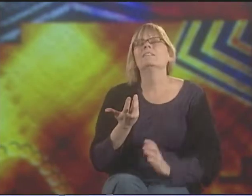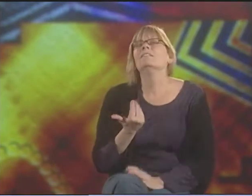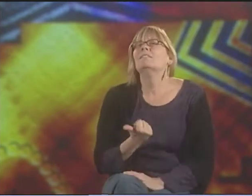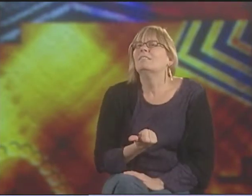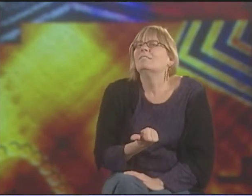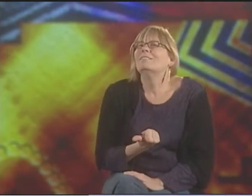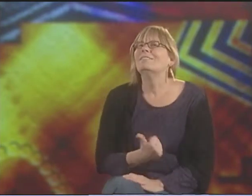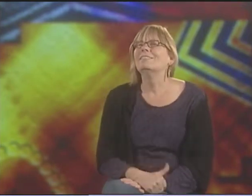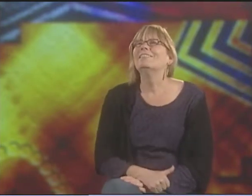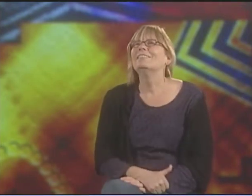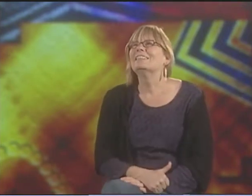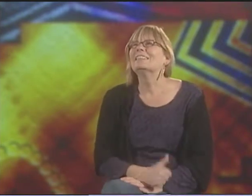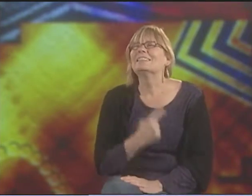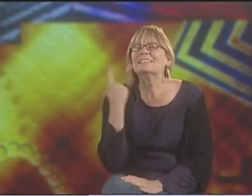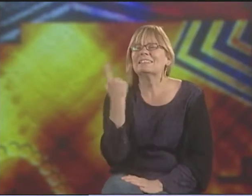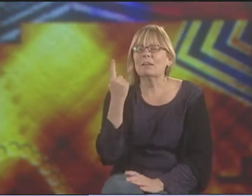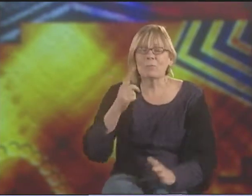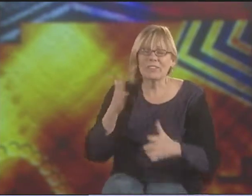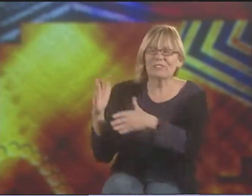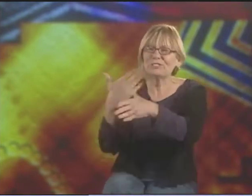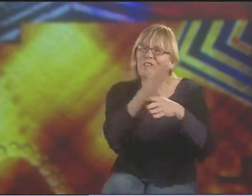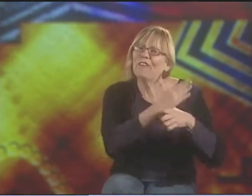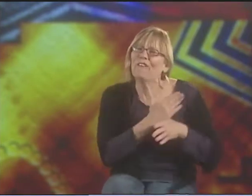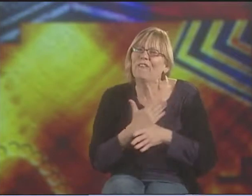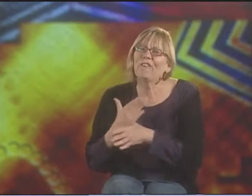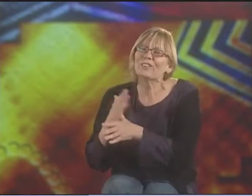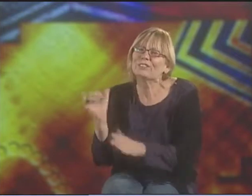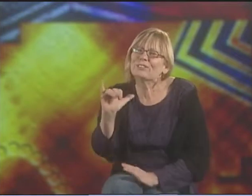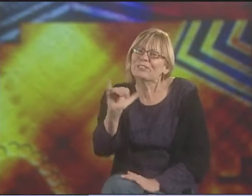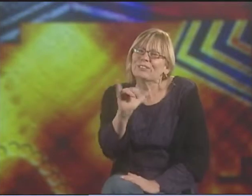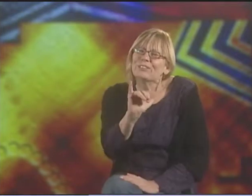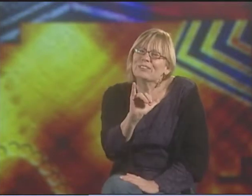AND SHOW PEOPLE WHAT IT IS, PRESENT IT. IT'S SOMETHING TO SHARE.